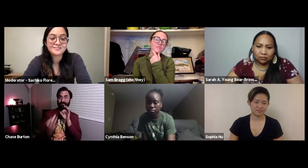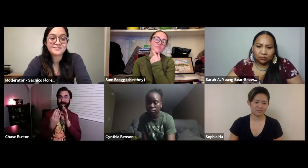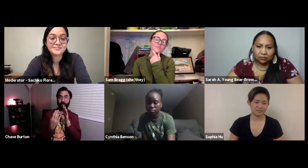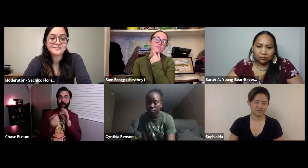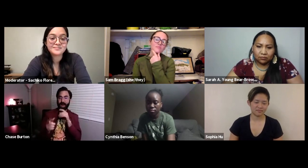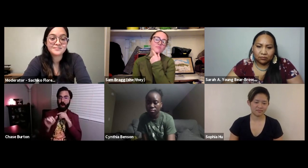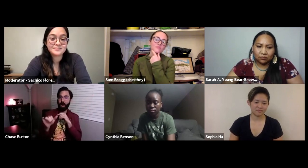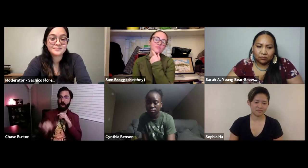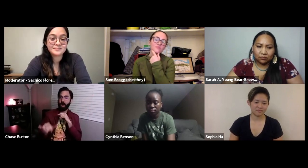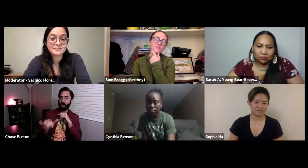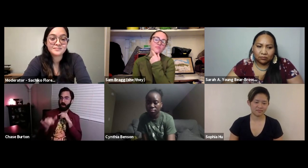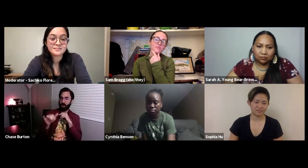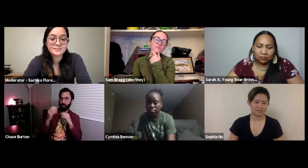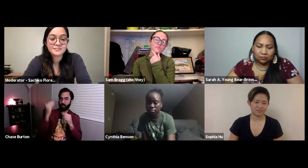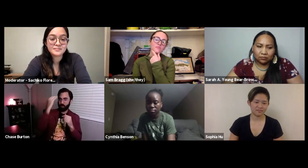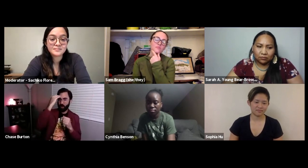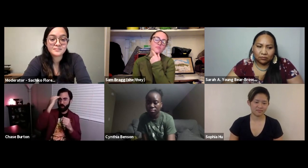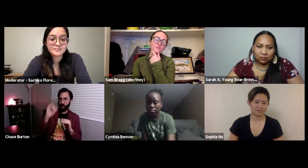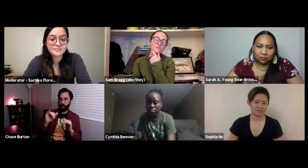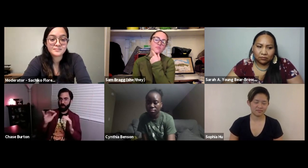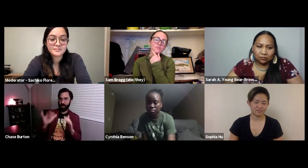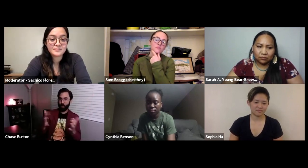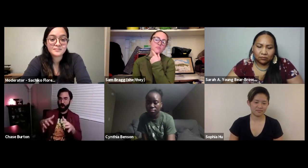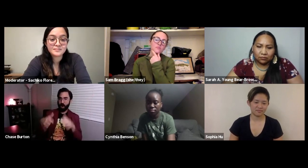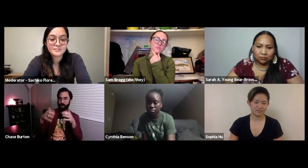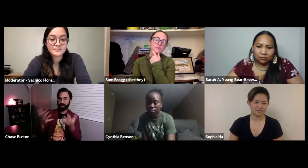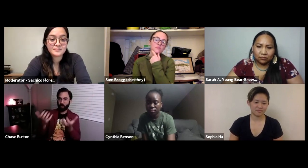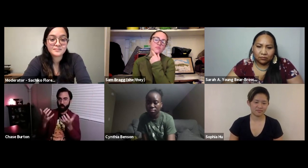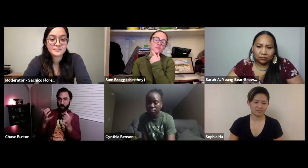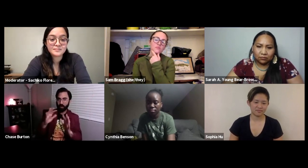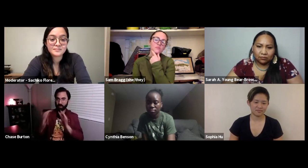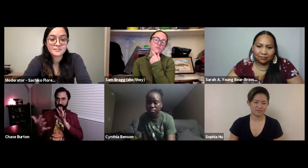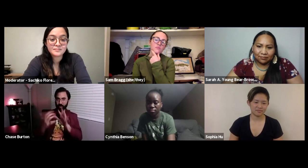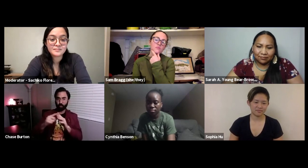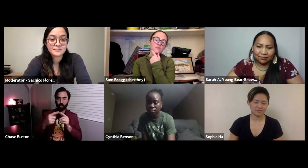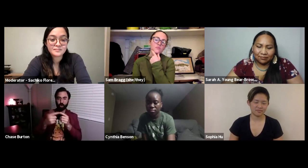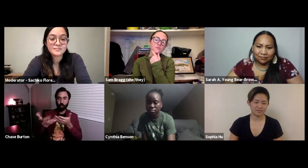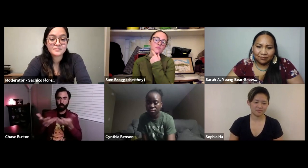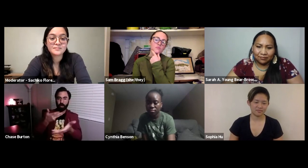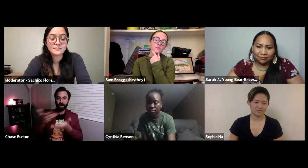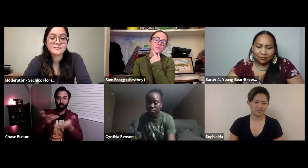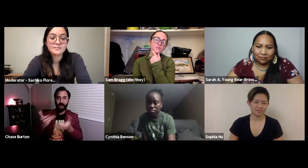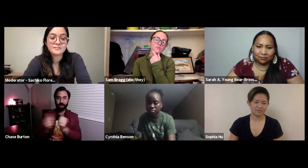know exactly how to start but once you get that type of feedback and what your audience